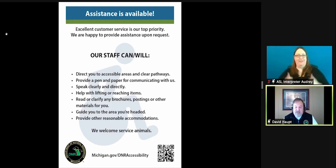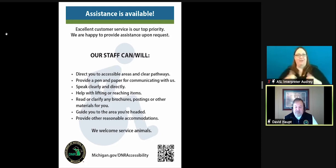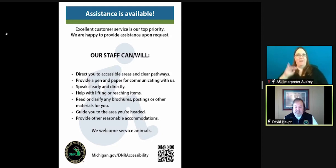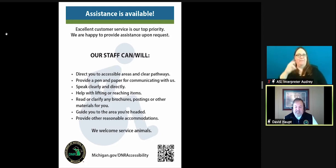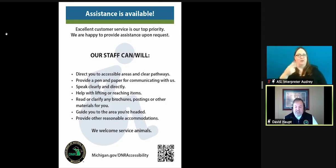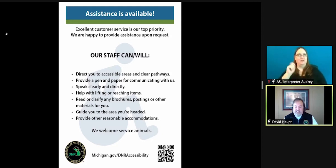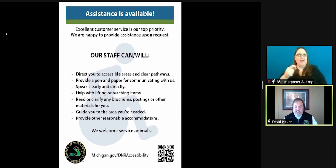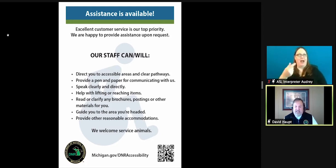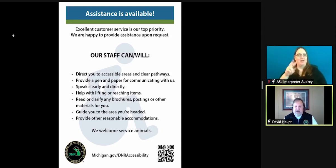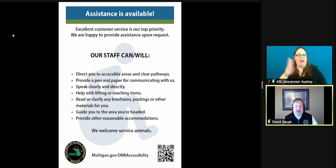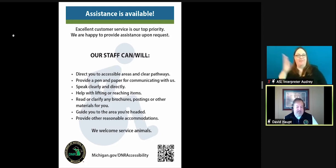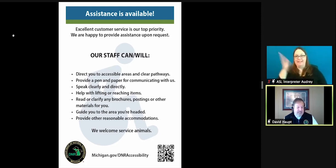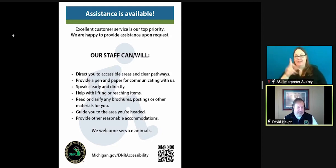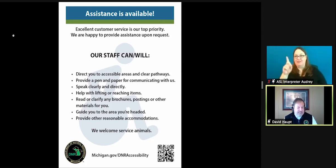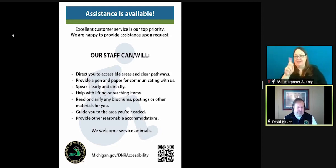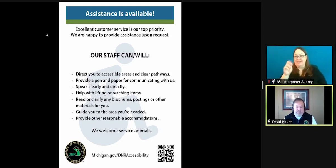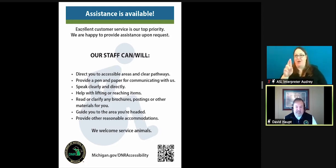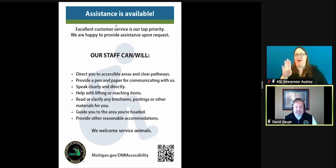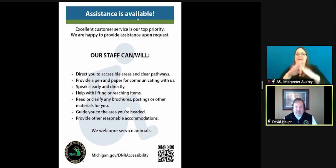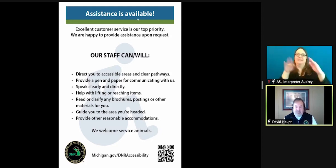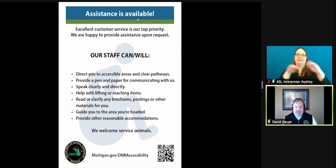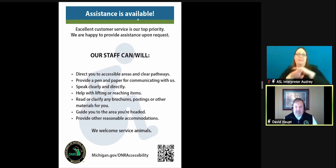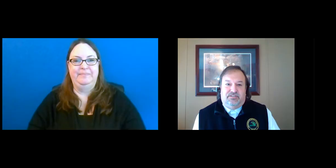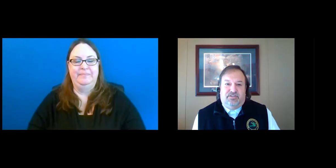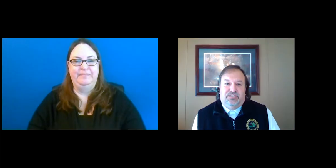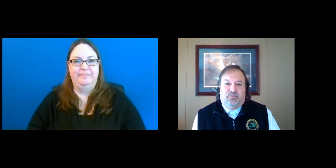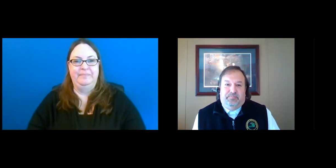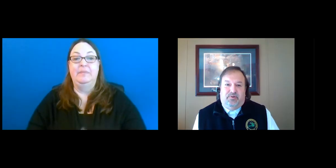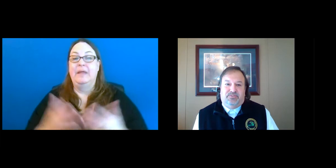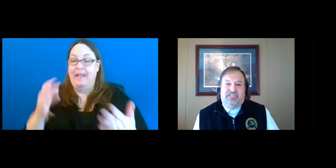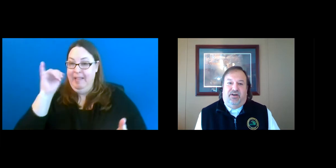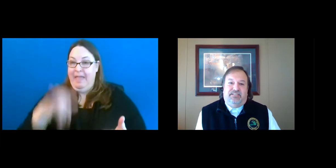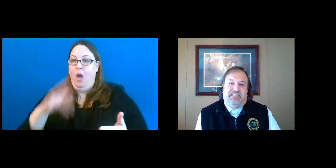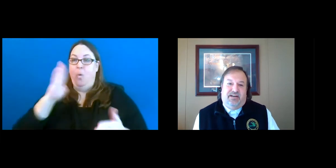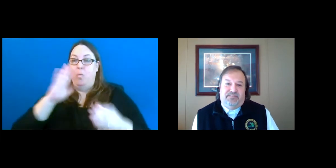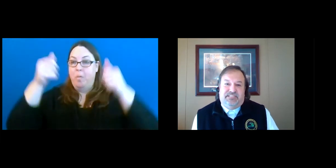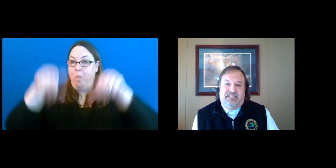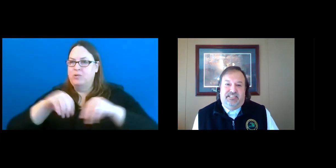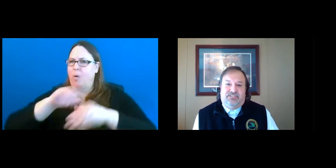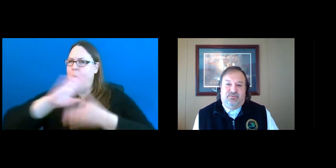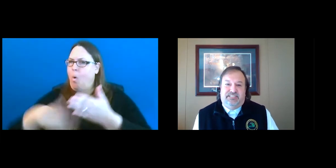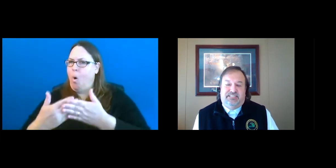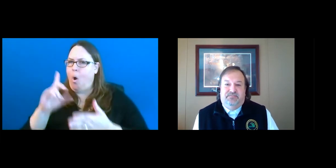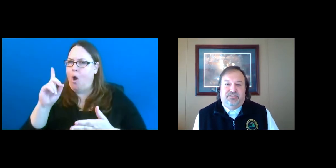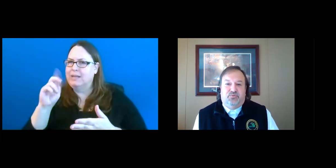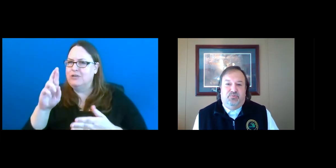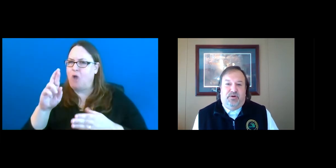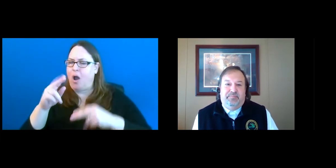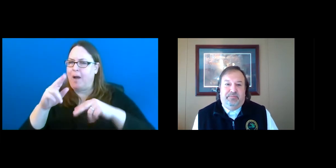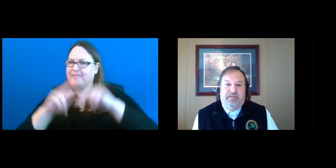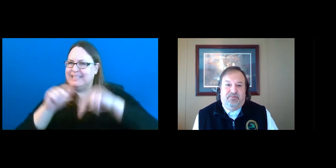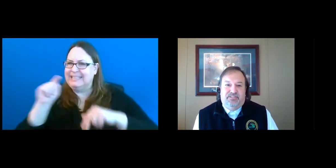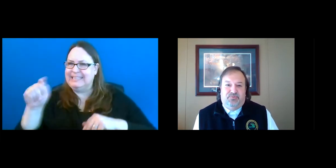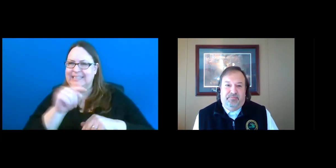So, this will be posted in all DNR facilities to assist in visually welcoming people into